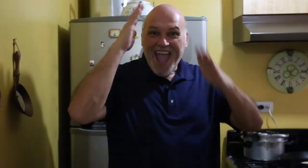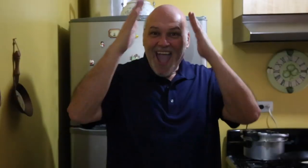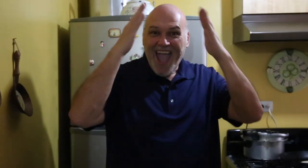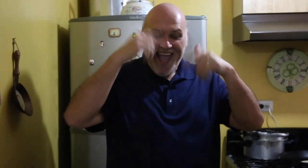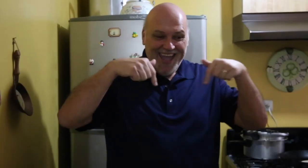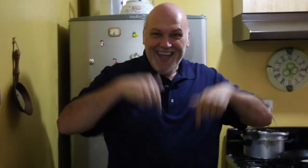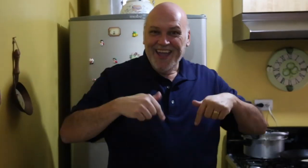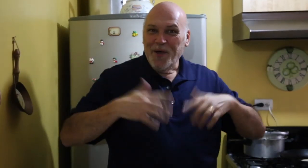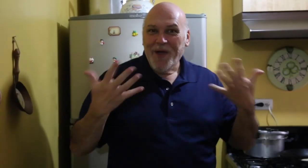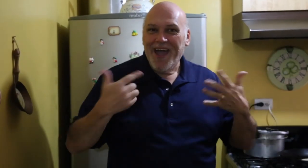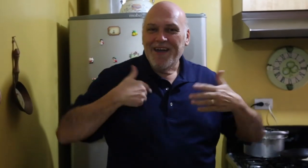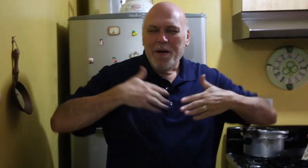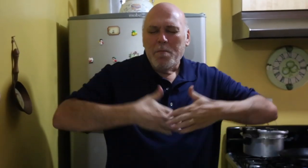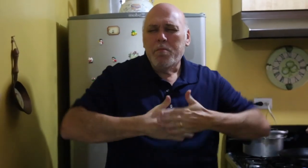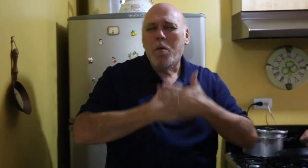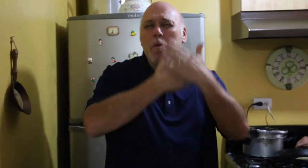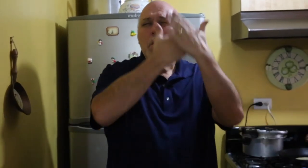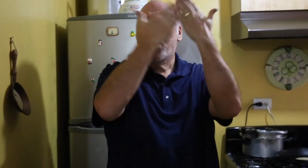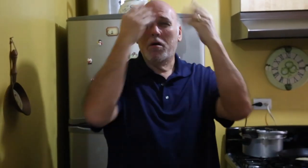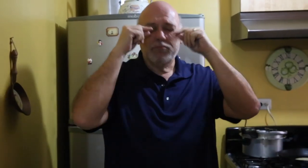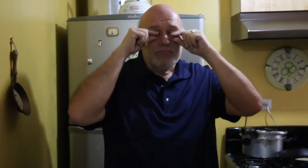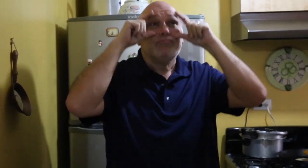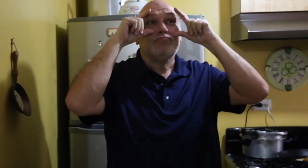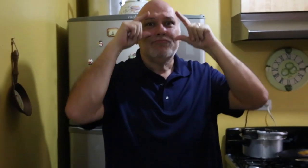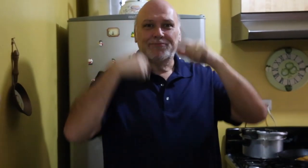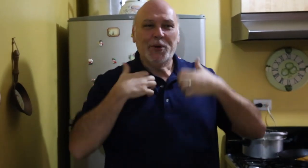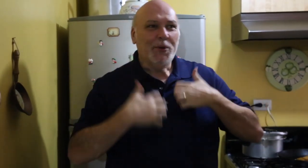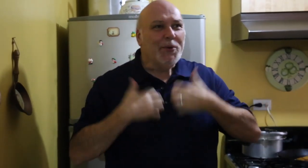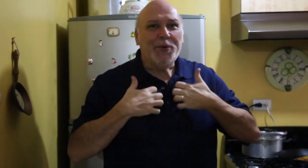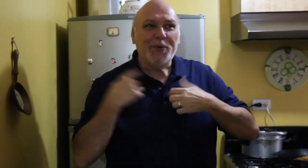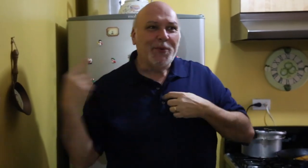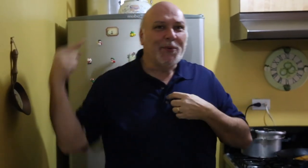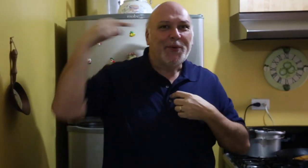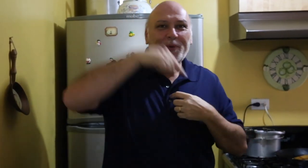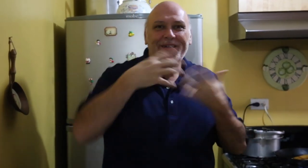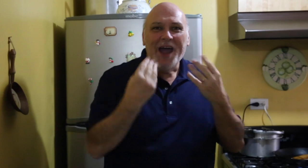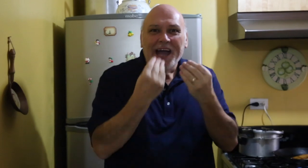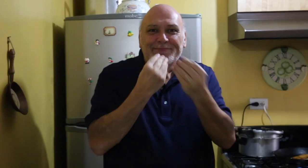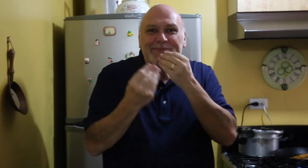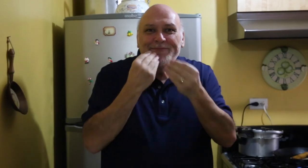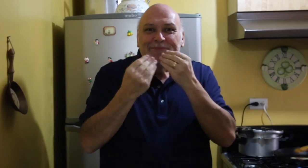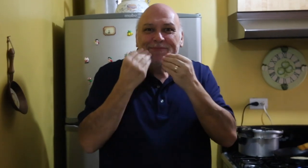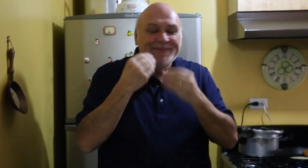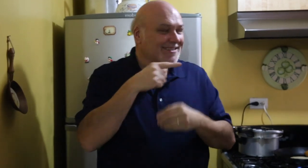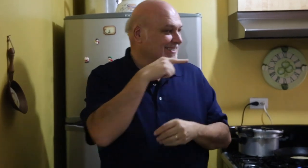[Anselmo]: Hello! It's now morning and I just woke up! I'm excited to come here